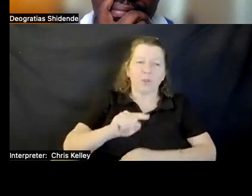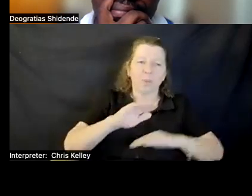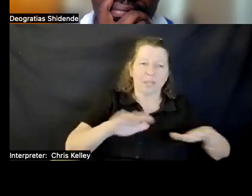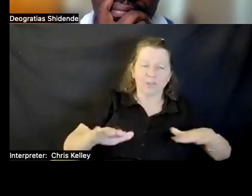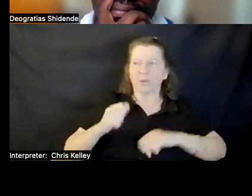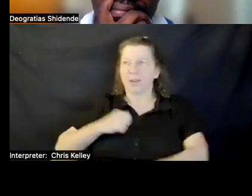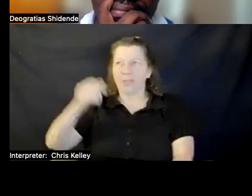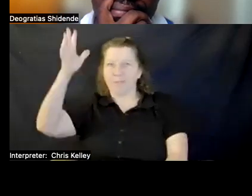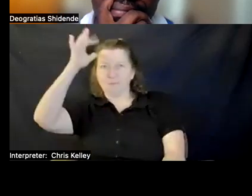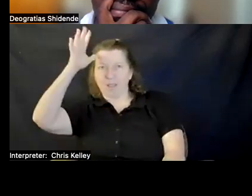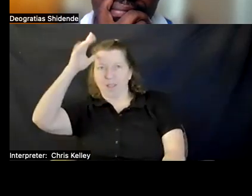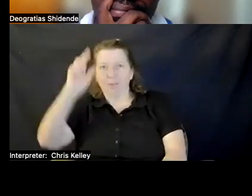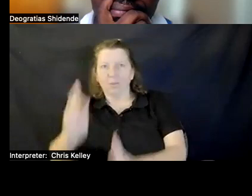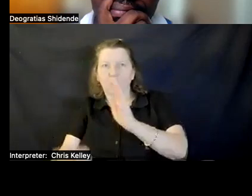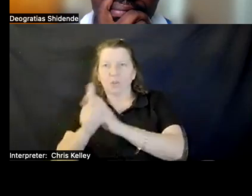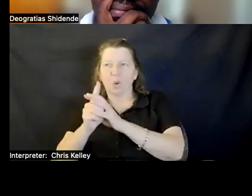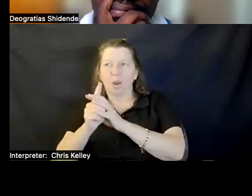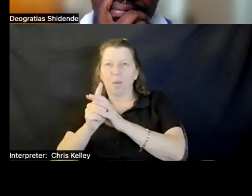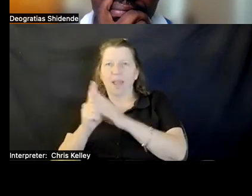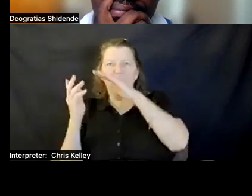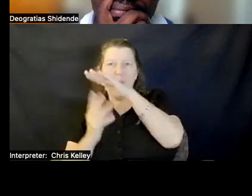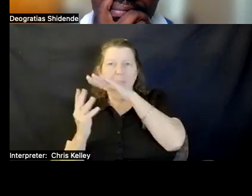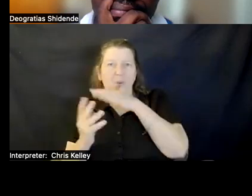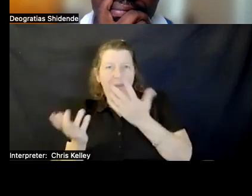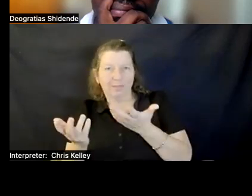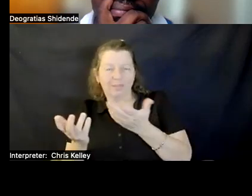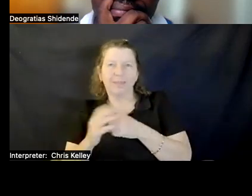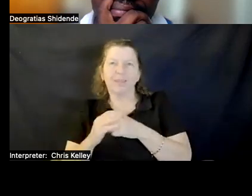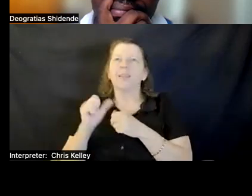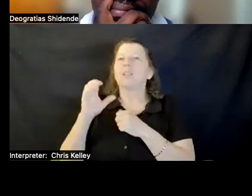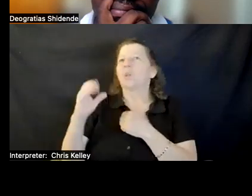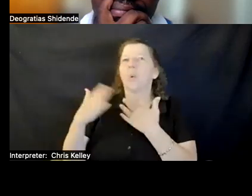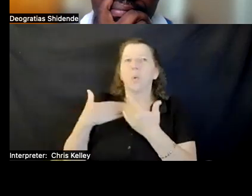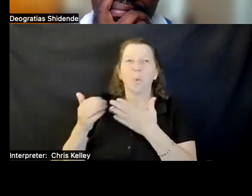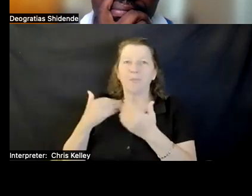BECAUSE THE FATHERS WERE NOT NECESSARILY KNOWN, BUT WHOEVER GAVE THE MOST MONEY